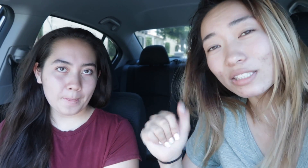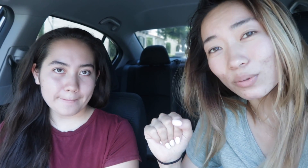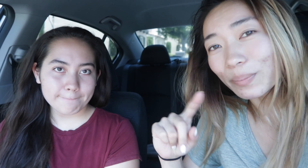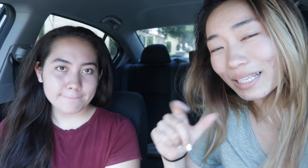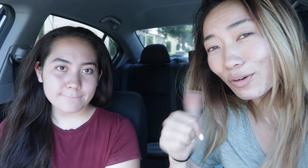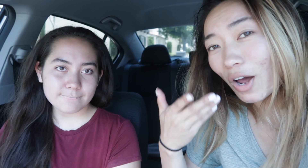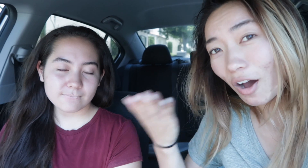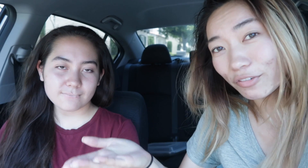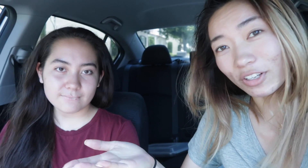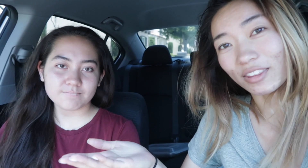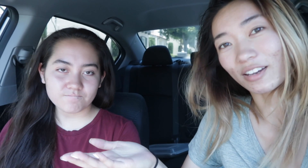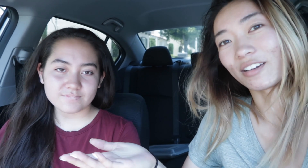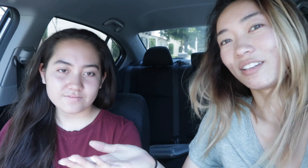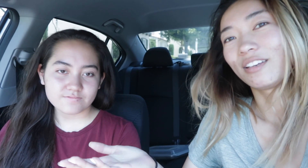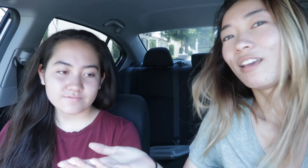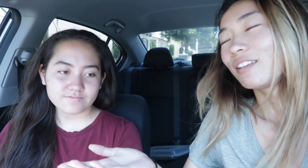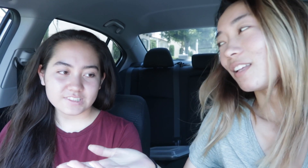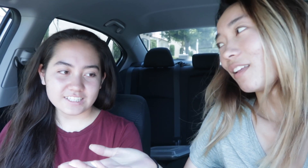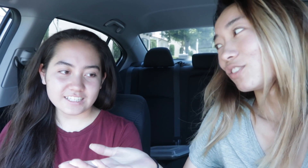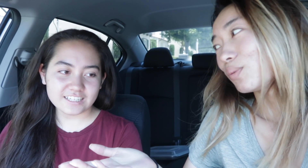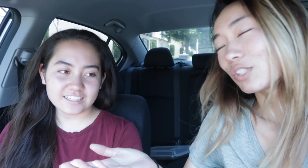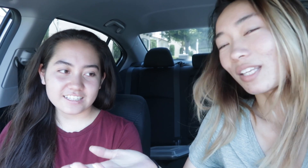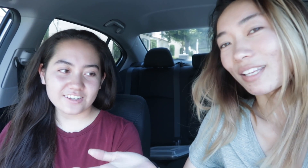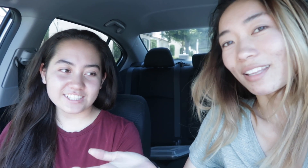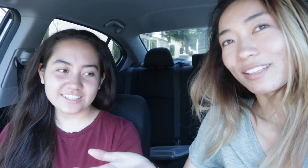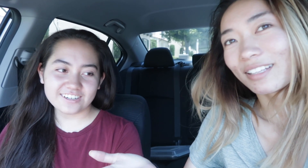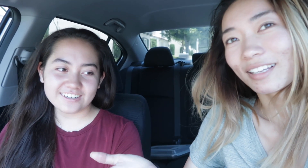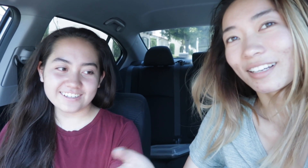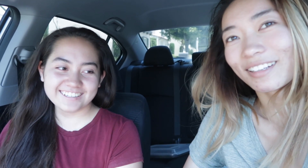school but they don't offer it there and she wish they did